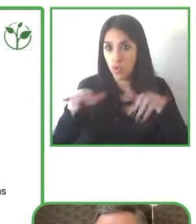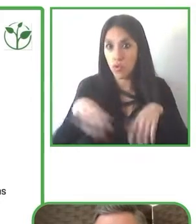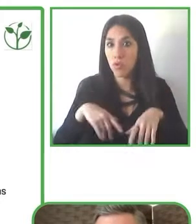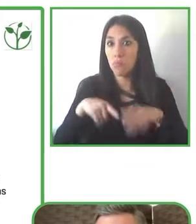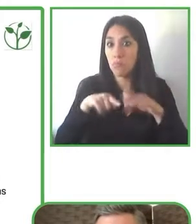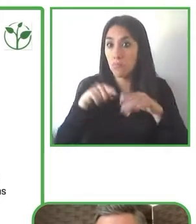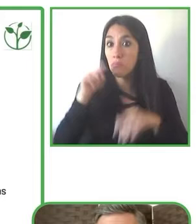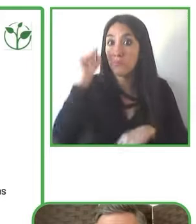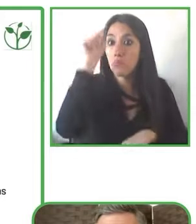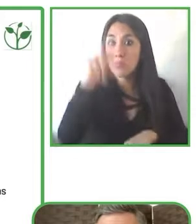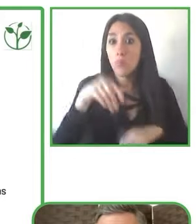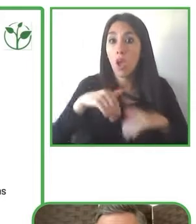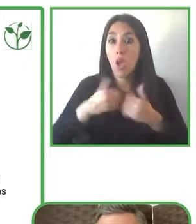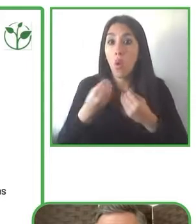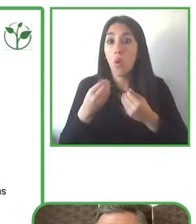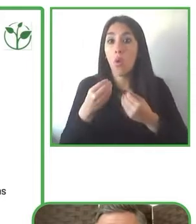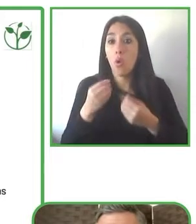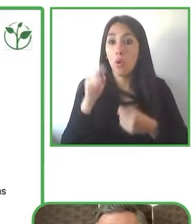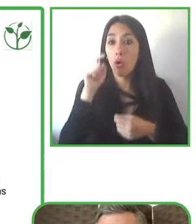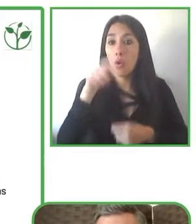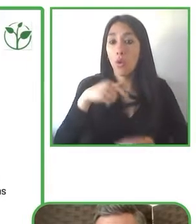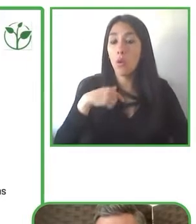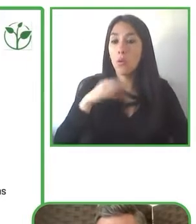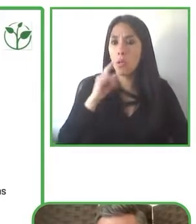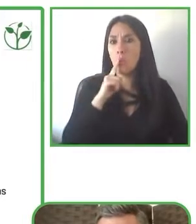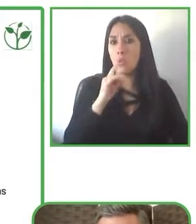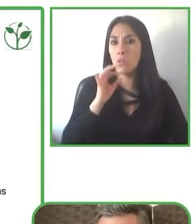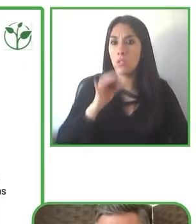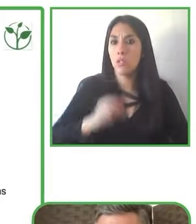and the hosts that had undergone or that had you know